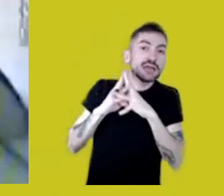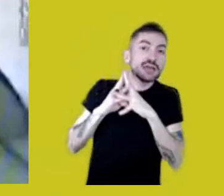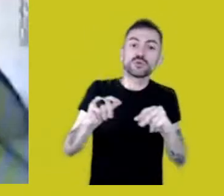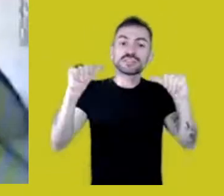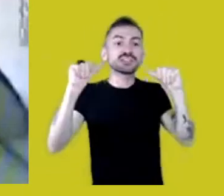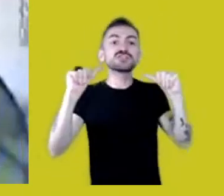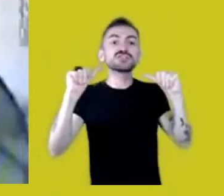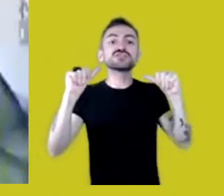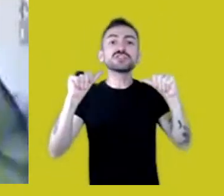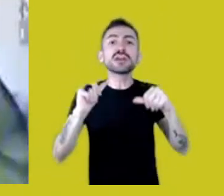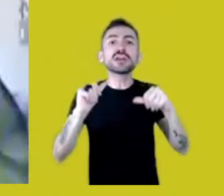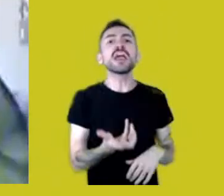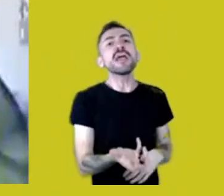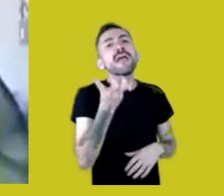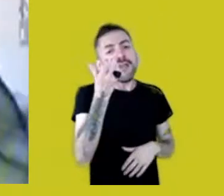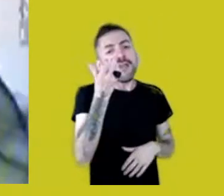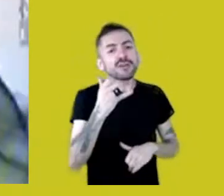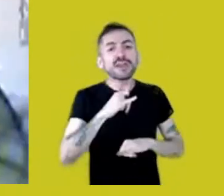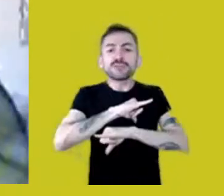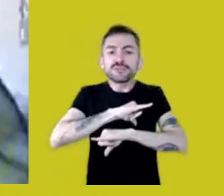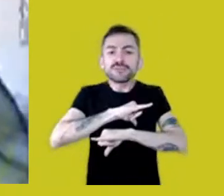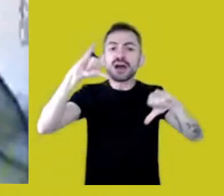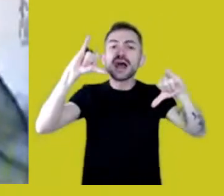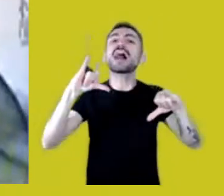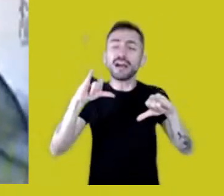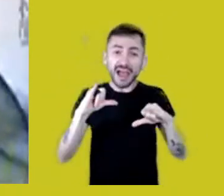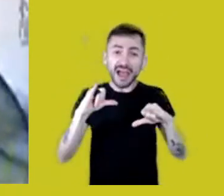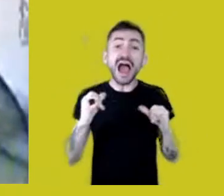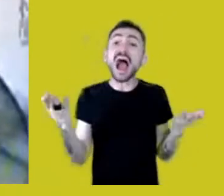I want to talk about a reality